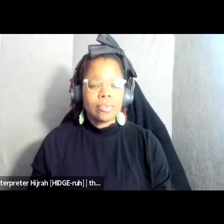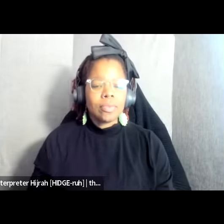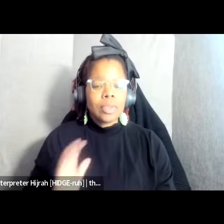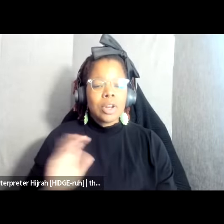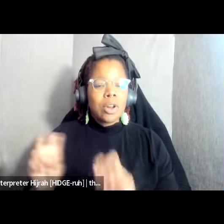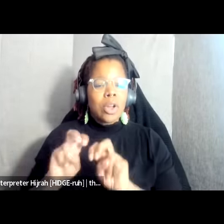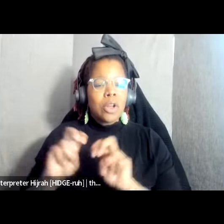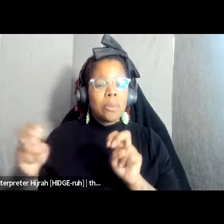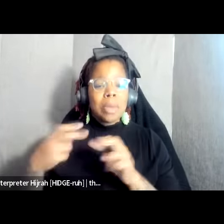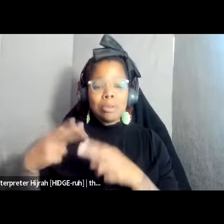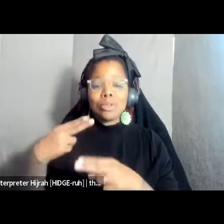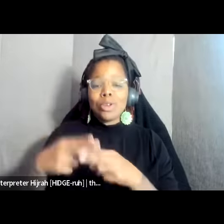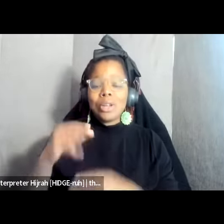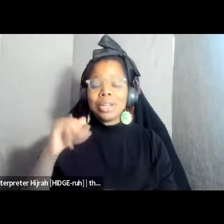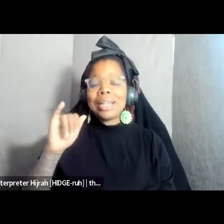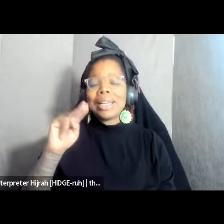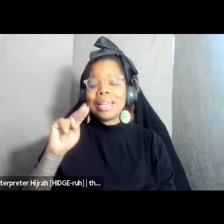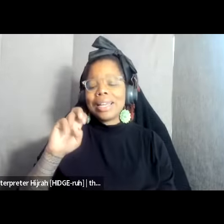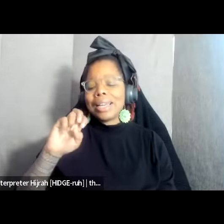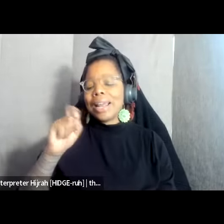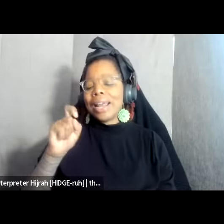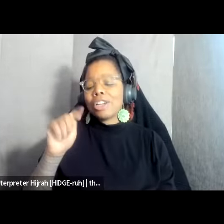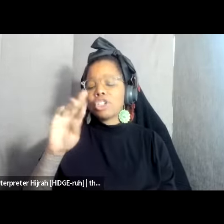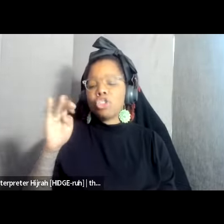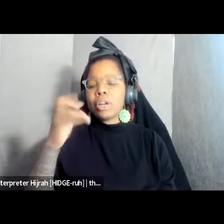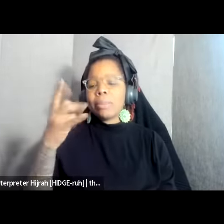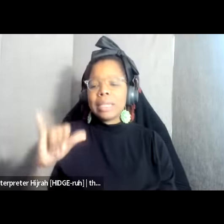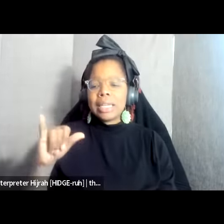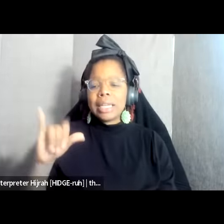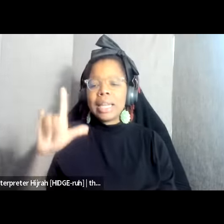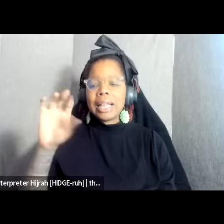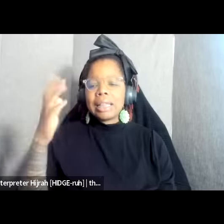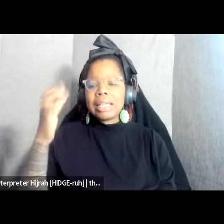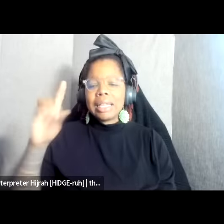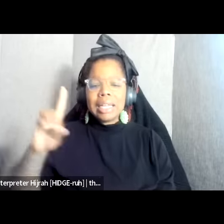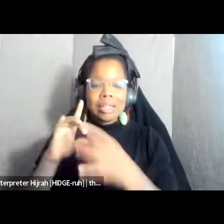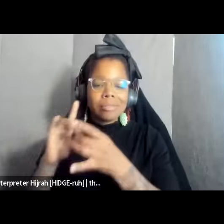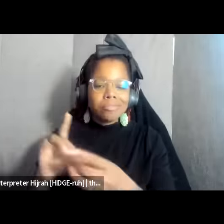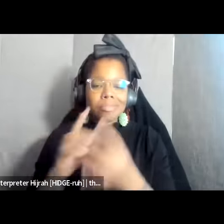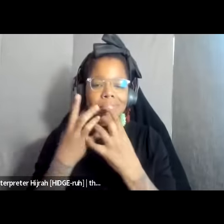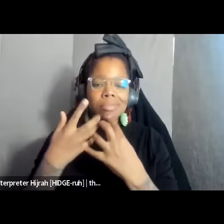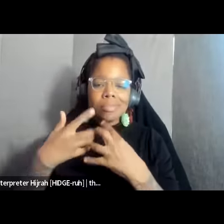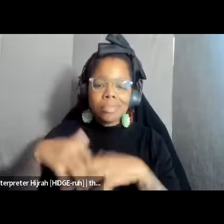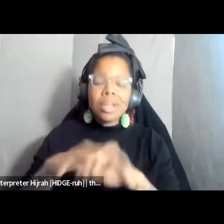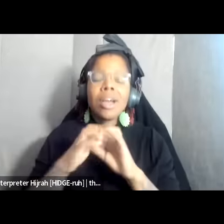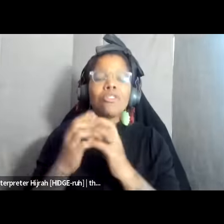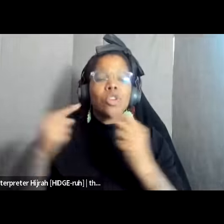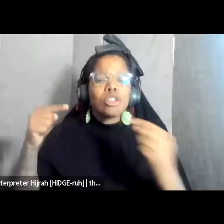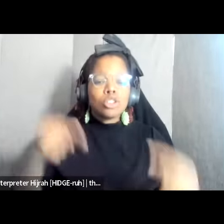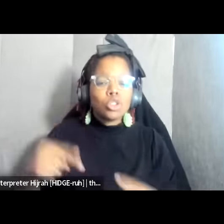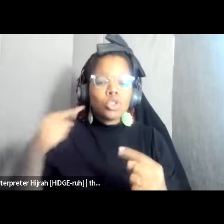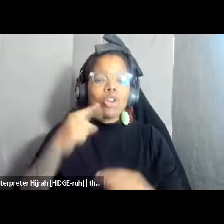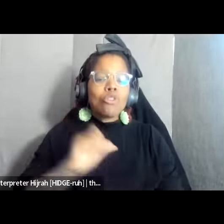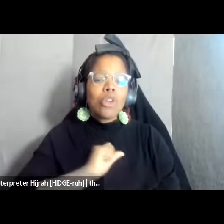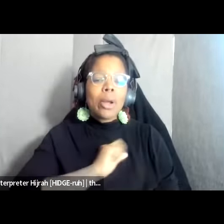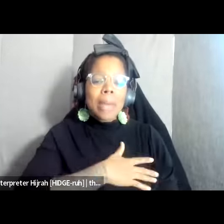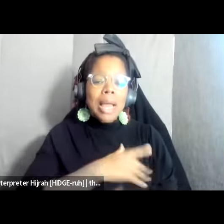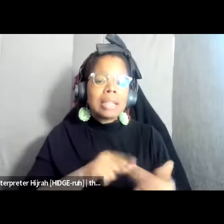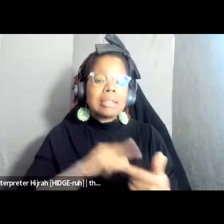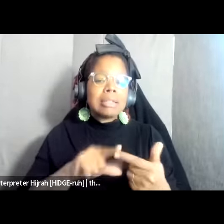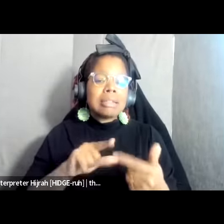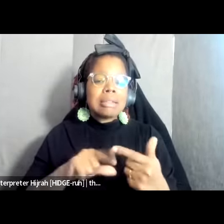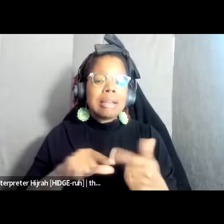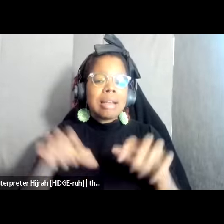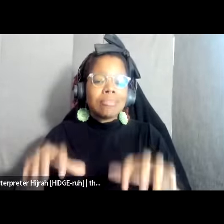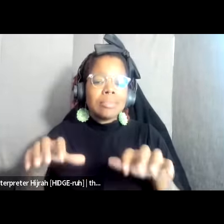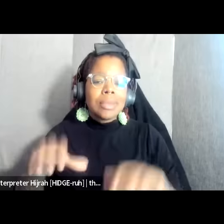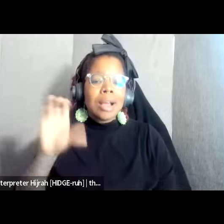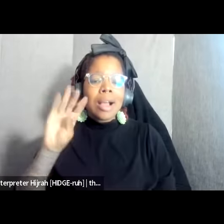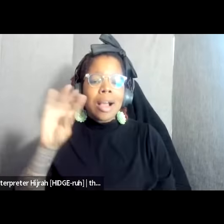linked The interwoven Liberation struggles and Palestine Palestine Congo Haiti and Atlanta today